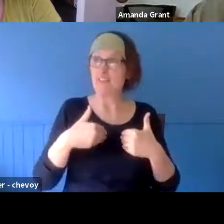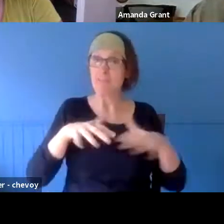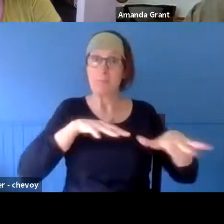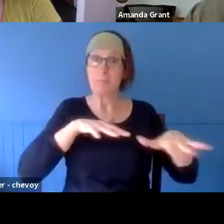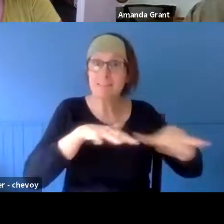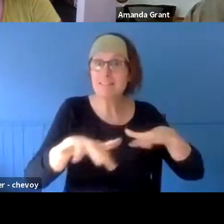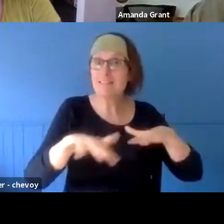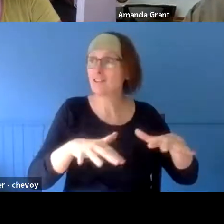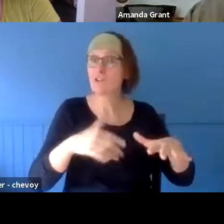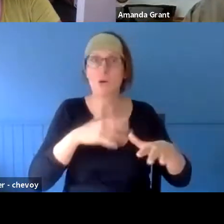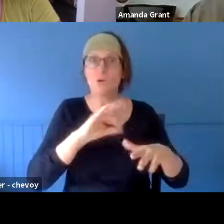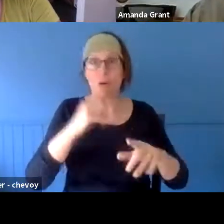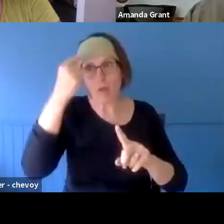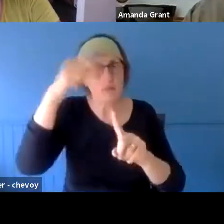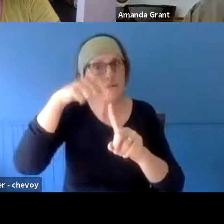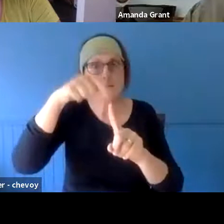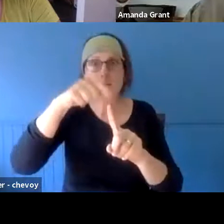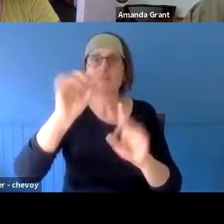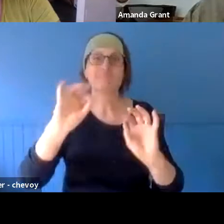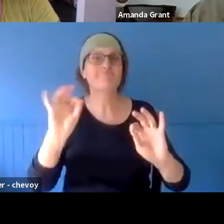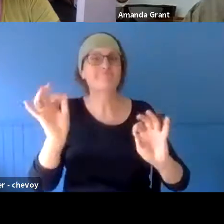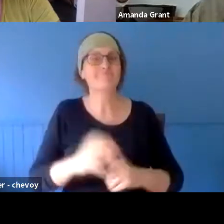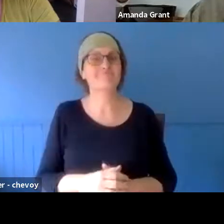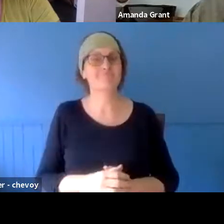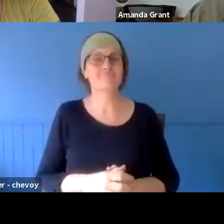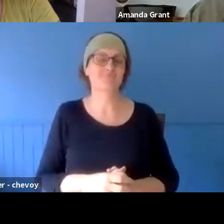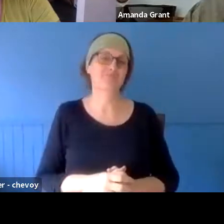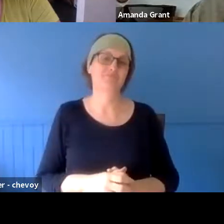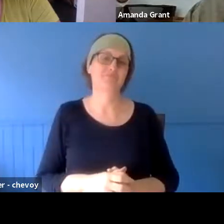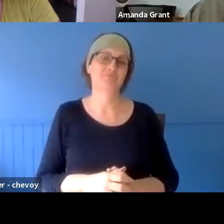But it's really, I think, for the community - as I said, they're in